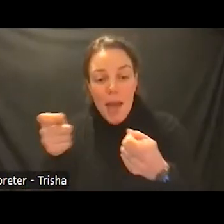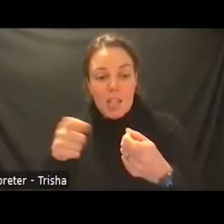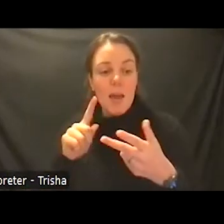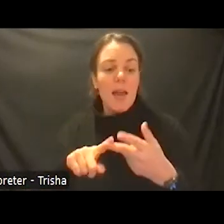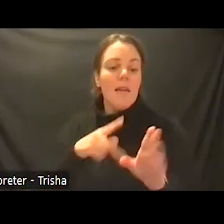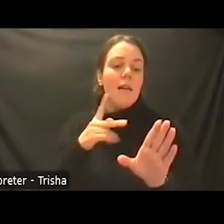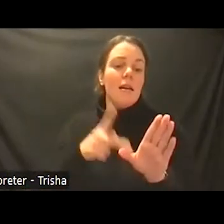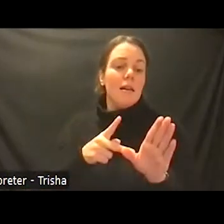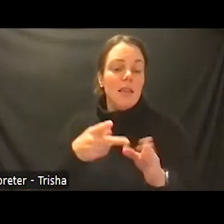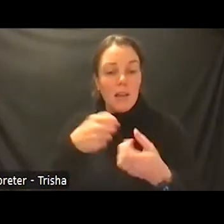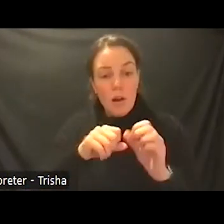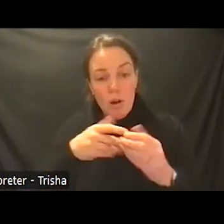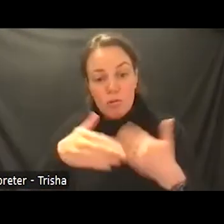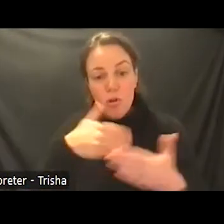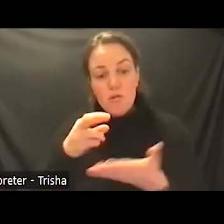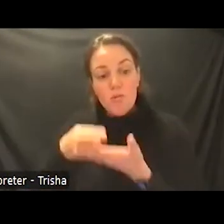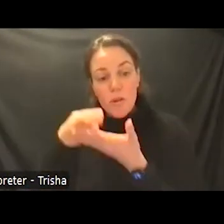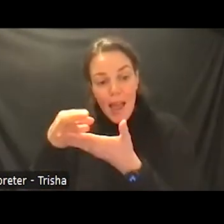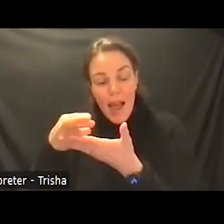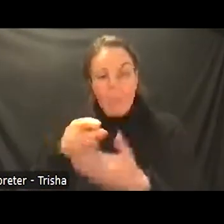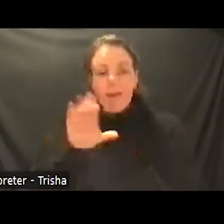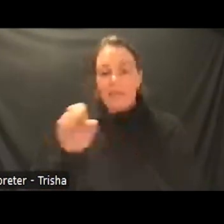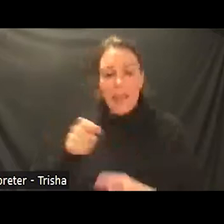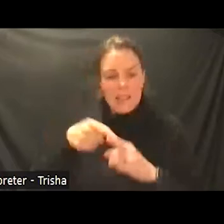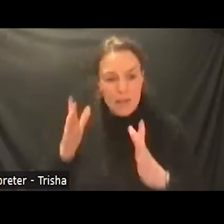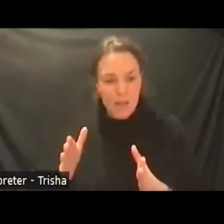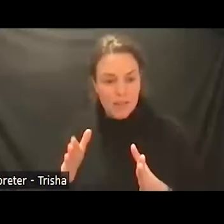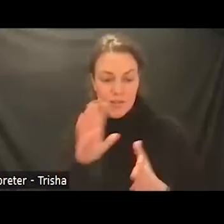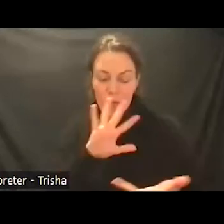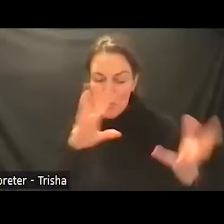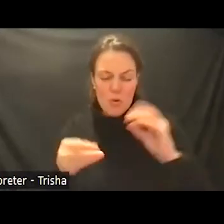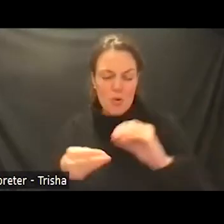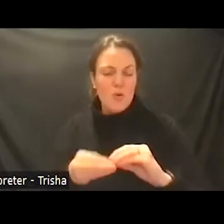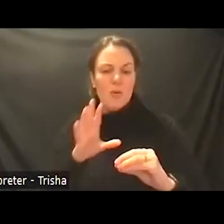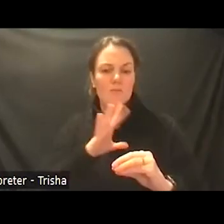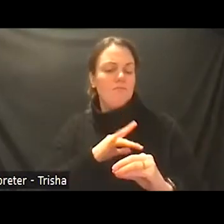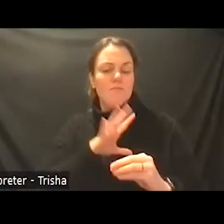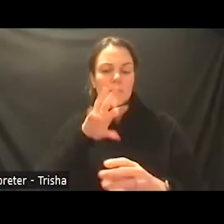so it's a really comprehensive program across our three clinics that are part of this national